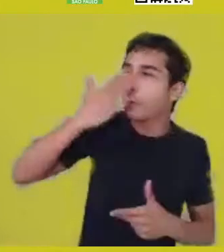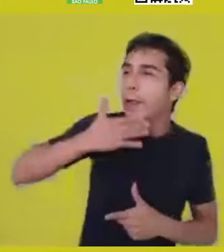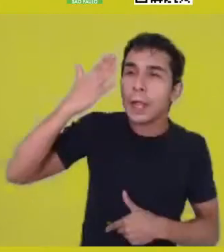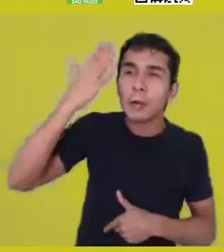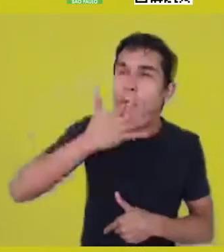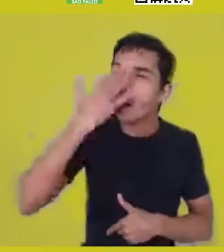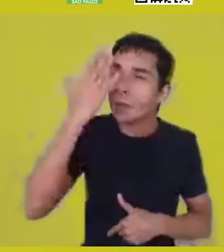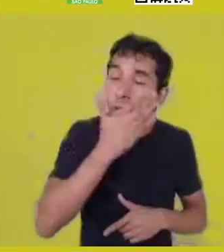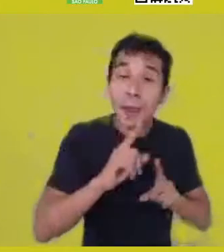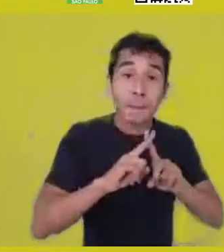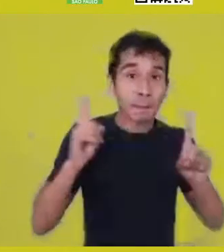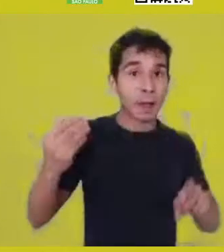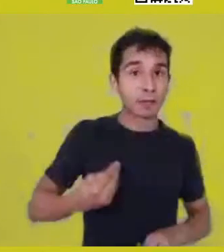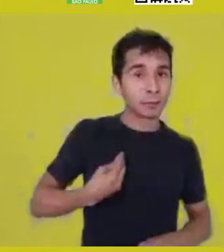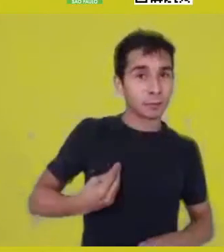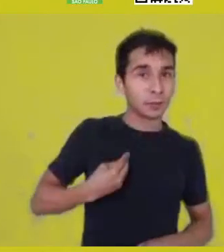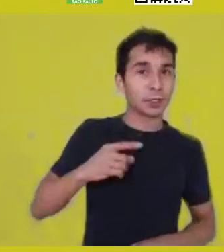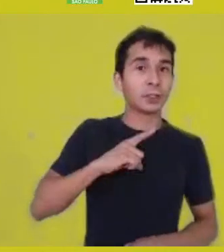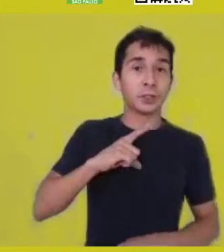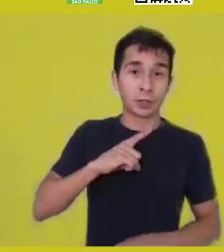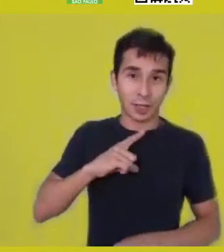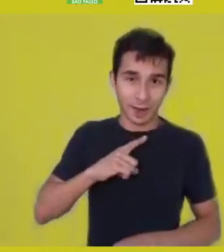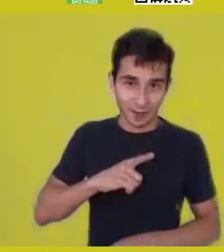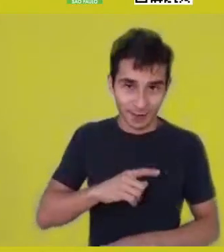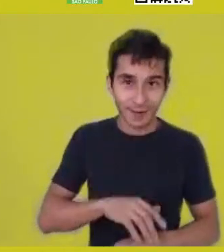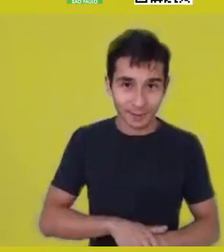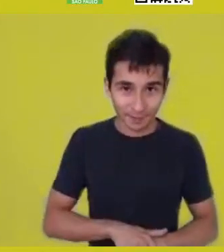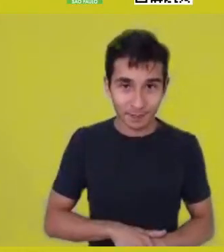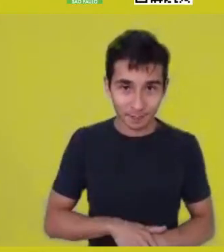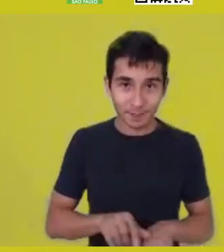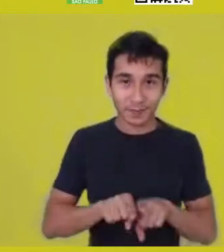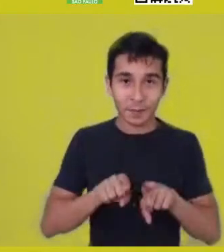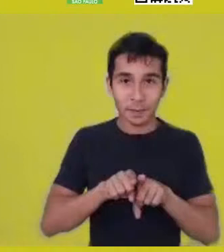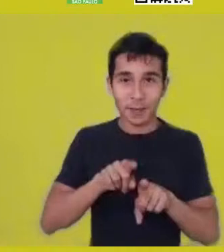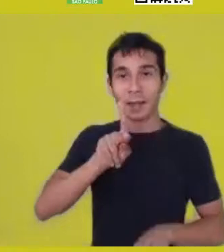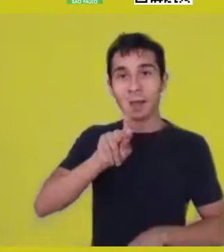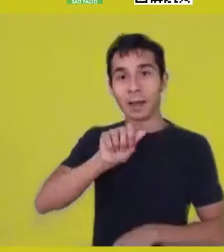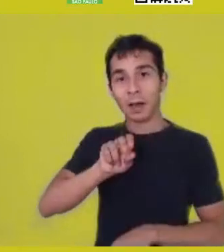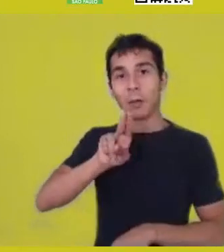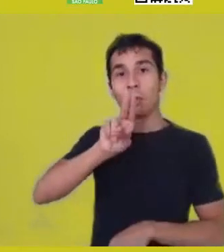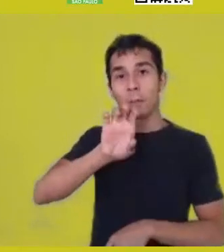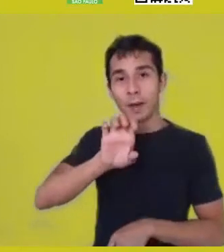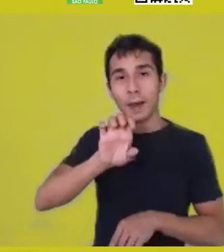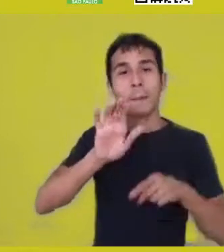and this is a beautiful equation, this notion of presence and absence,